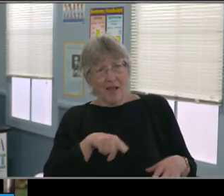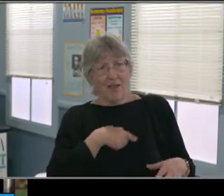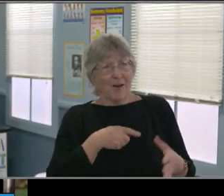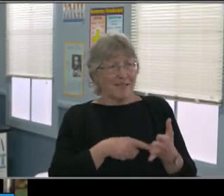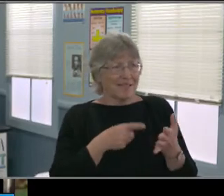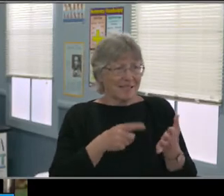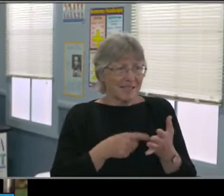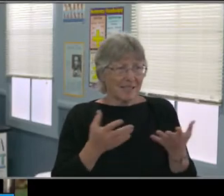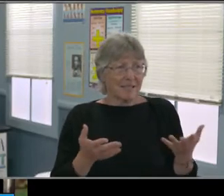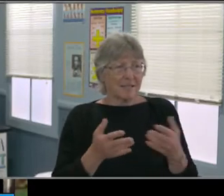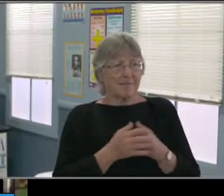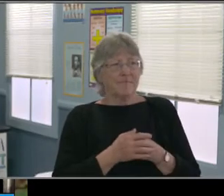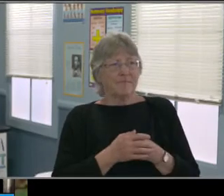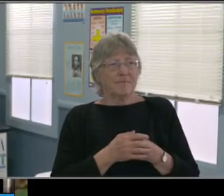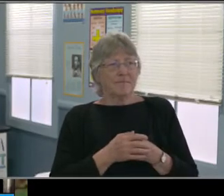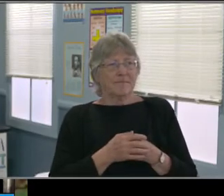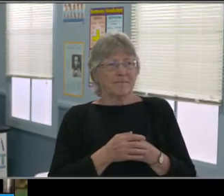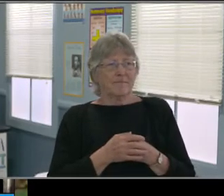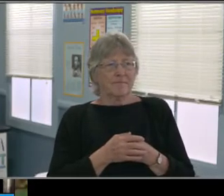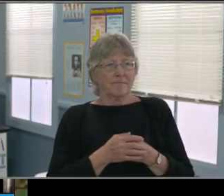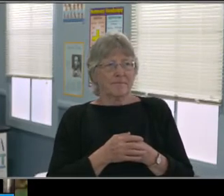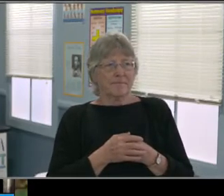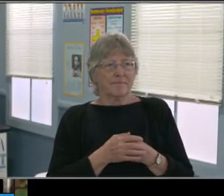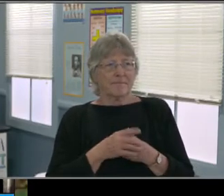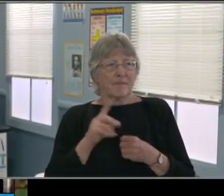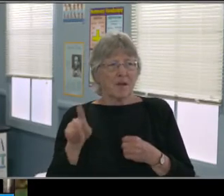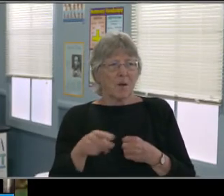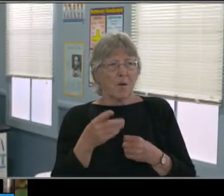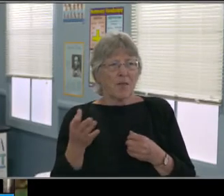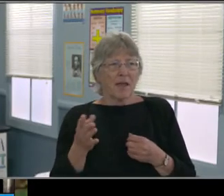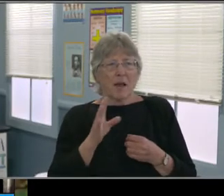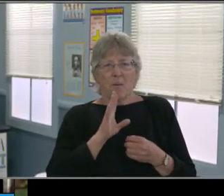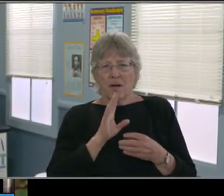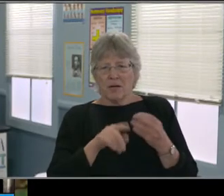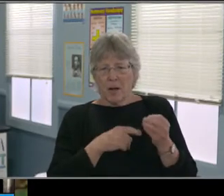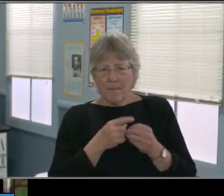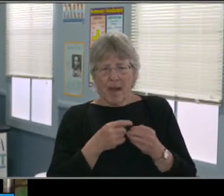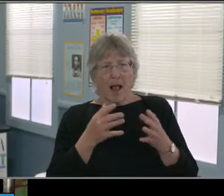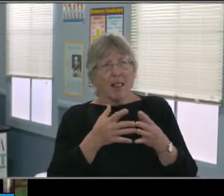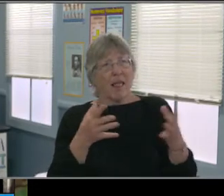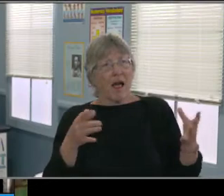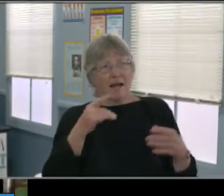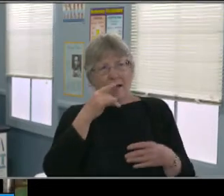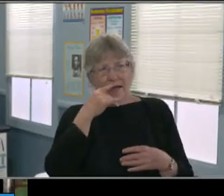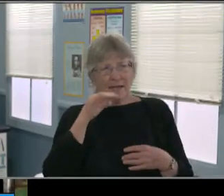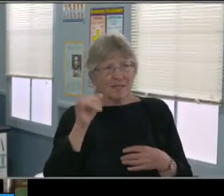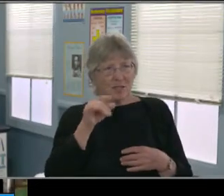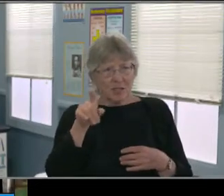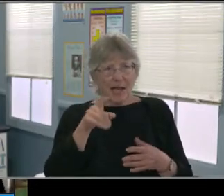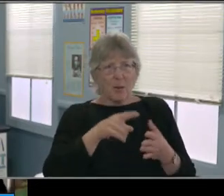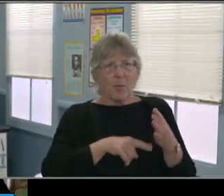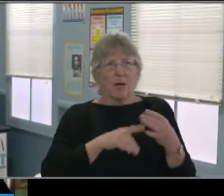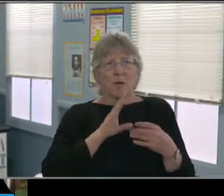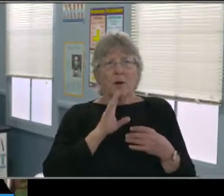I wanted to give... This is Courtney. I wanted to give... I'm gonna put some information in the chat for you guys.